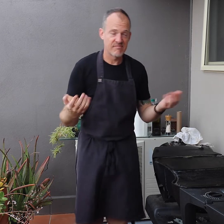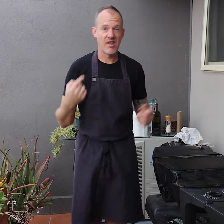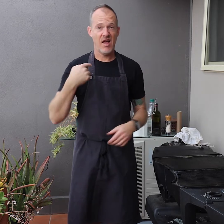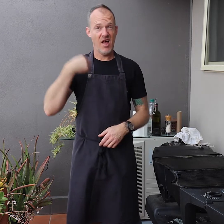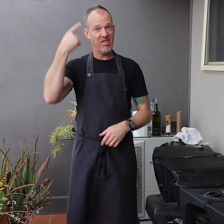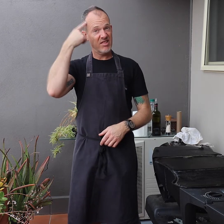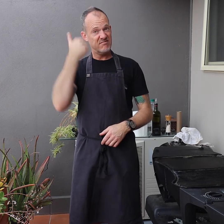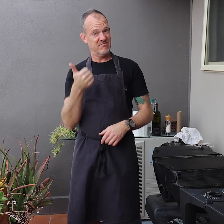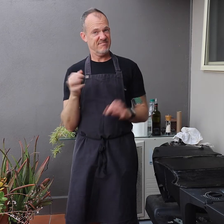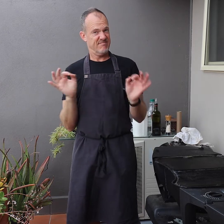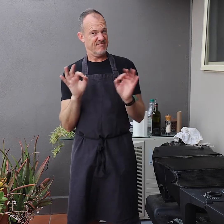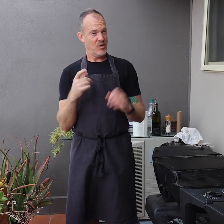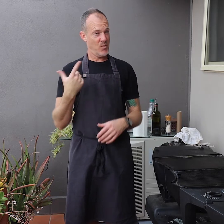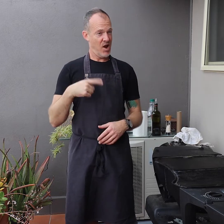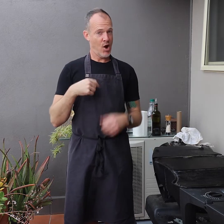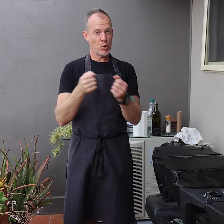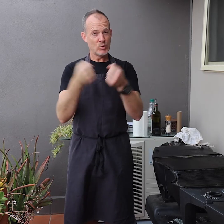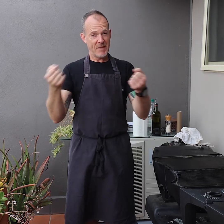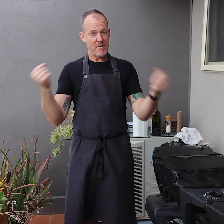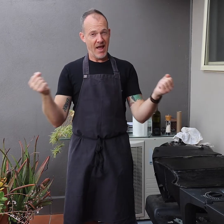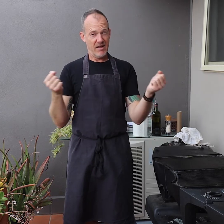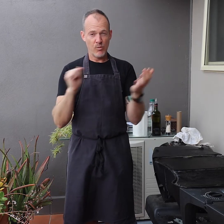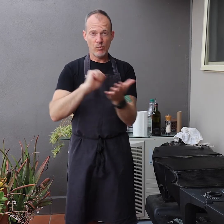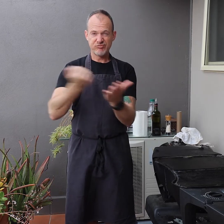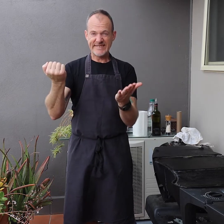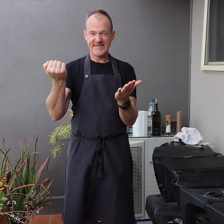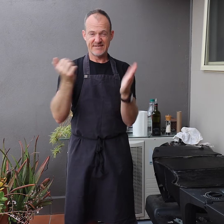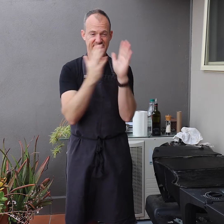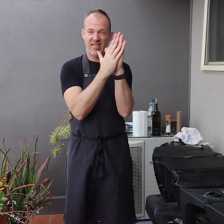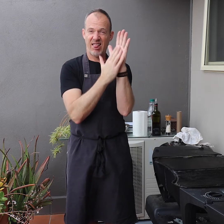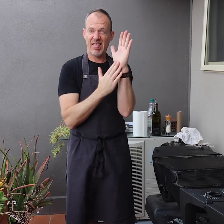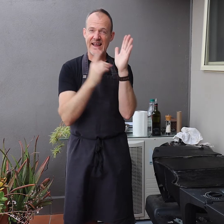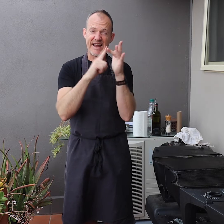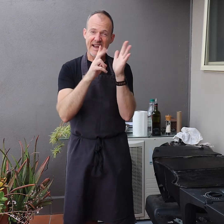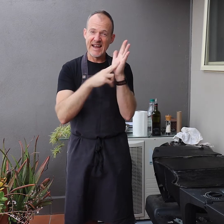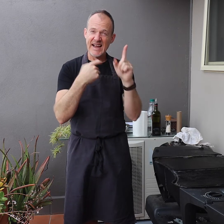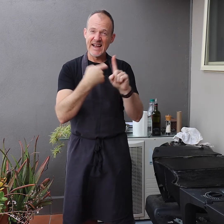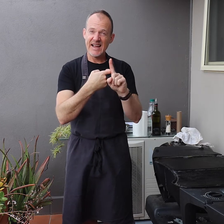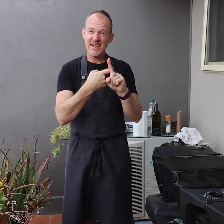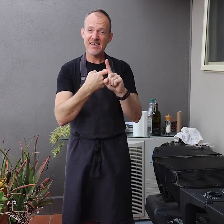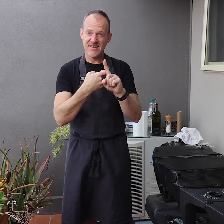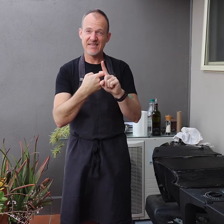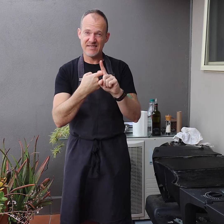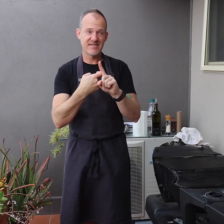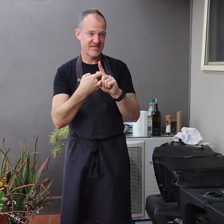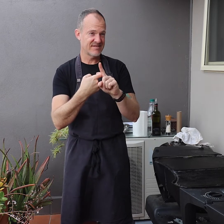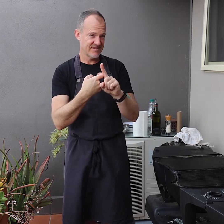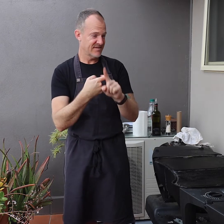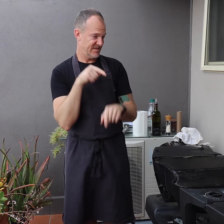I don't think it's a good idea. Newspaper is printed with ink,